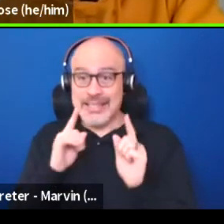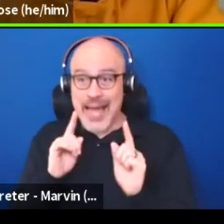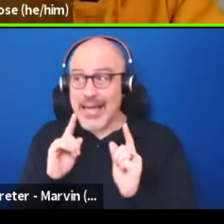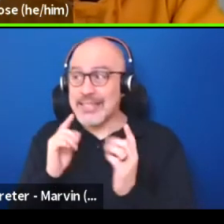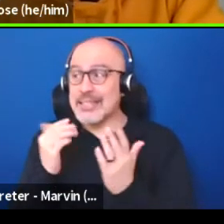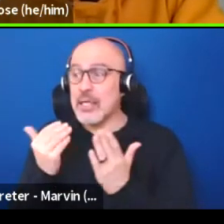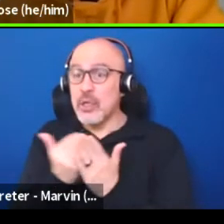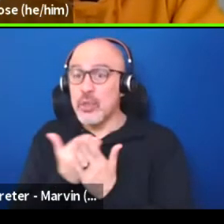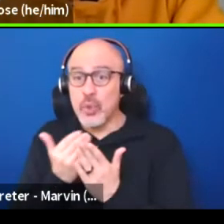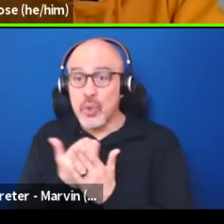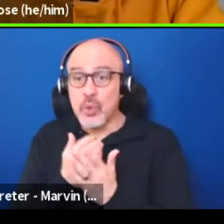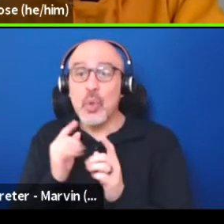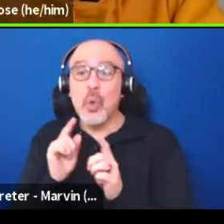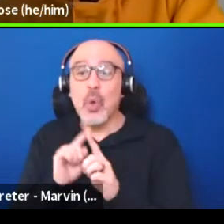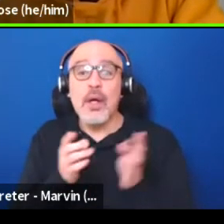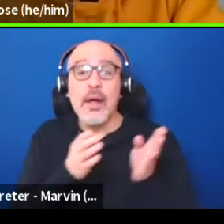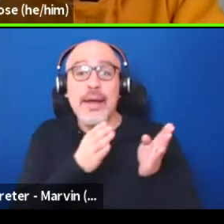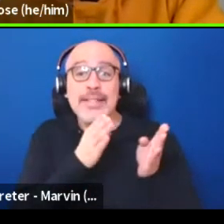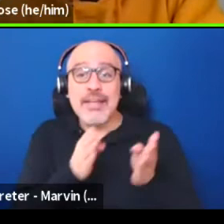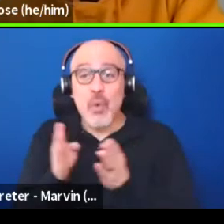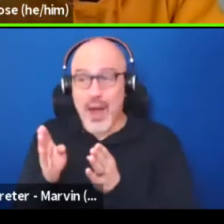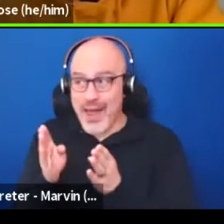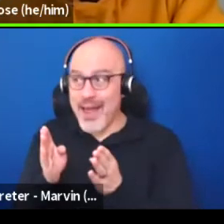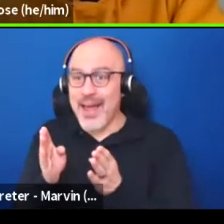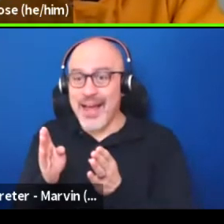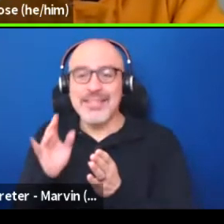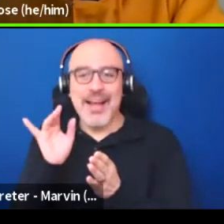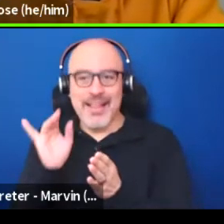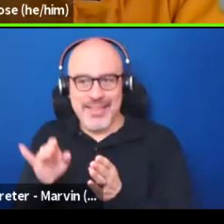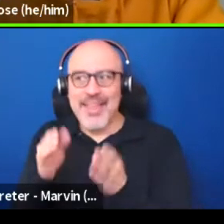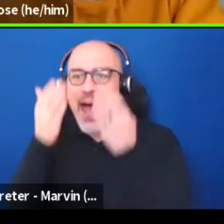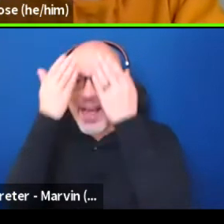can really open our eyes to a whole different tones